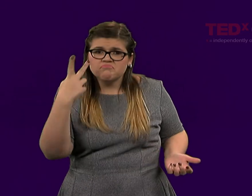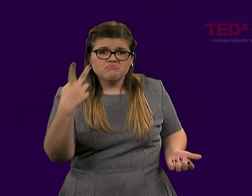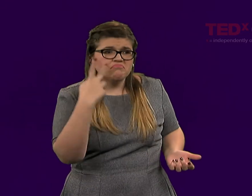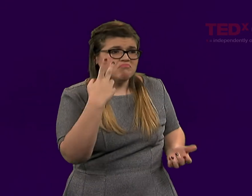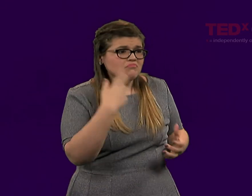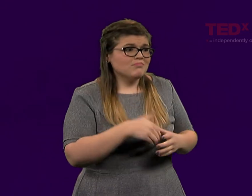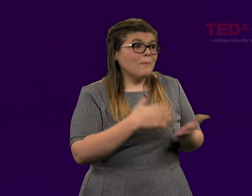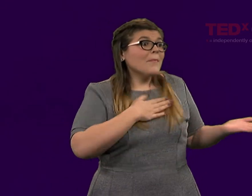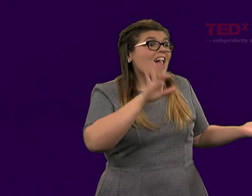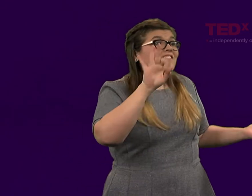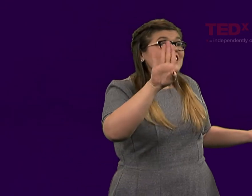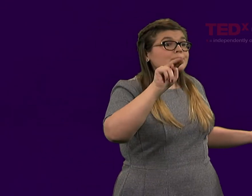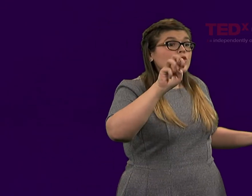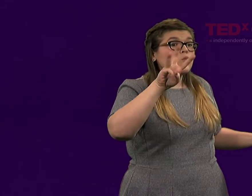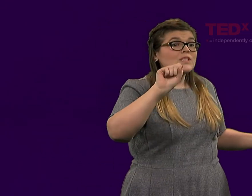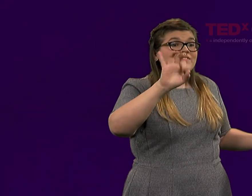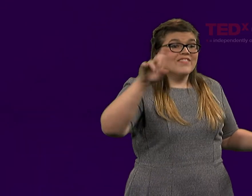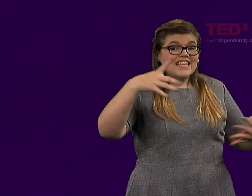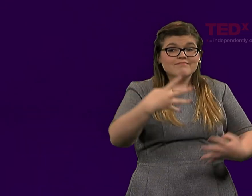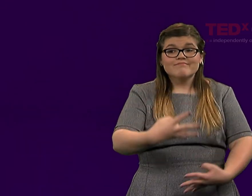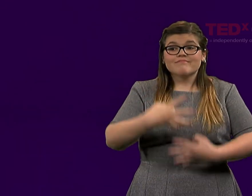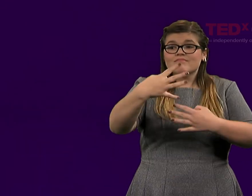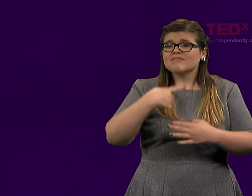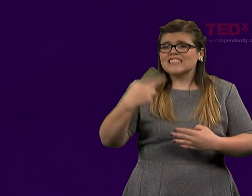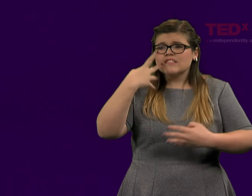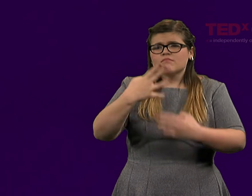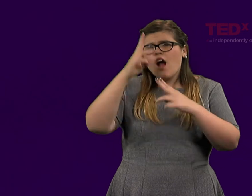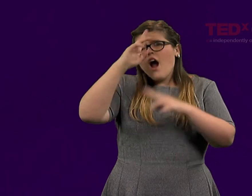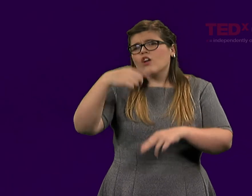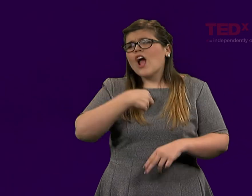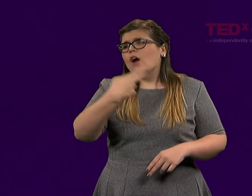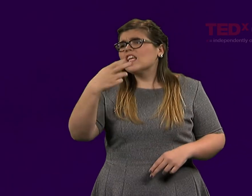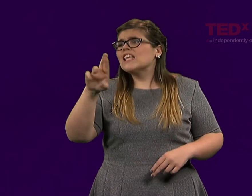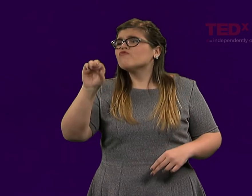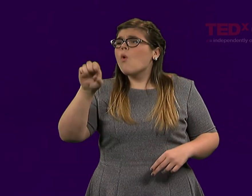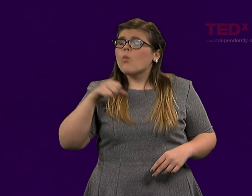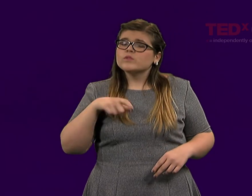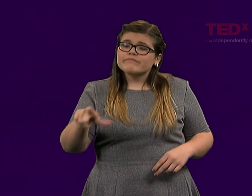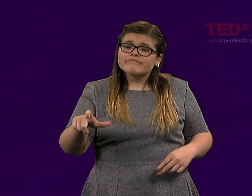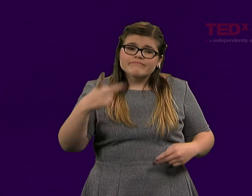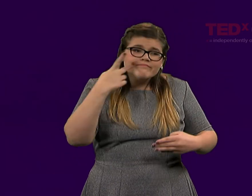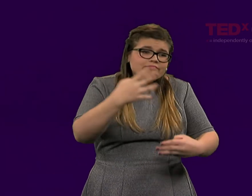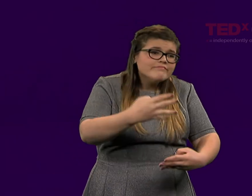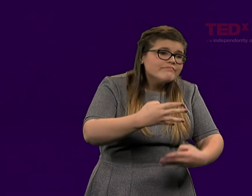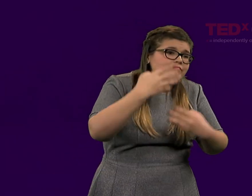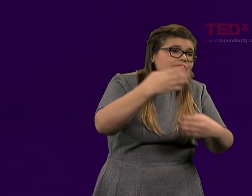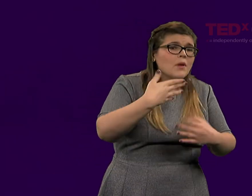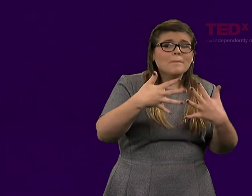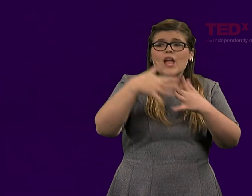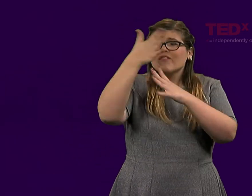My Facebook newsfeed has numerous posts about honoring our fallen soldiers